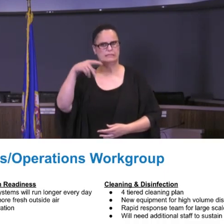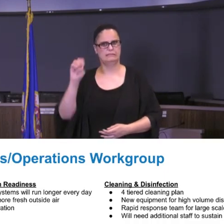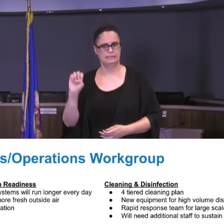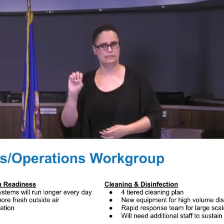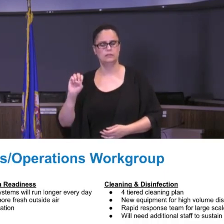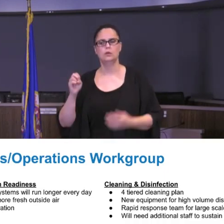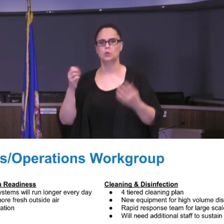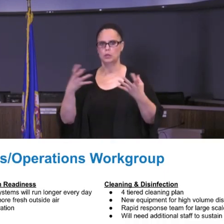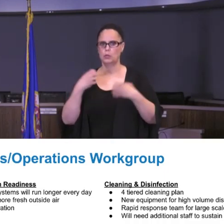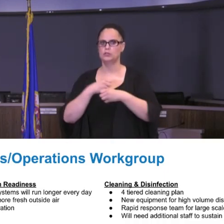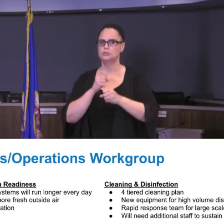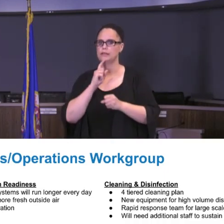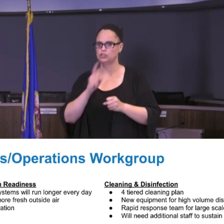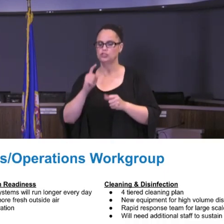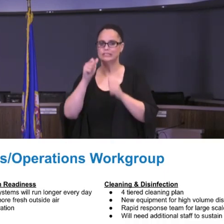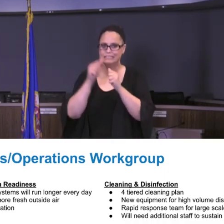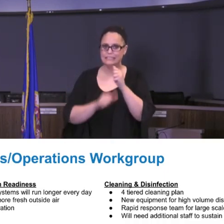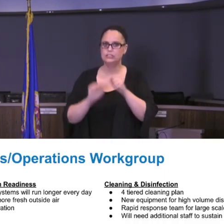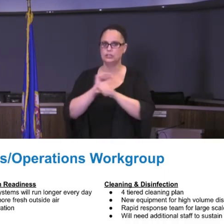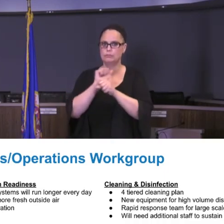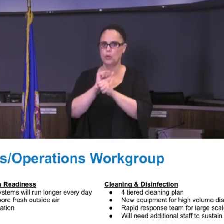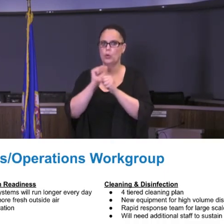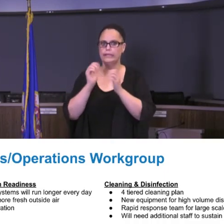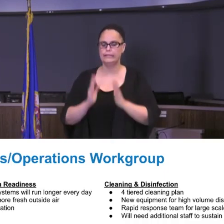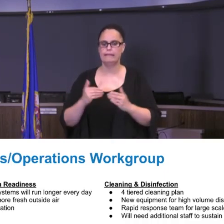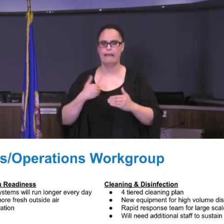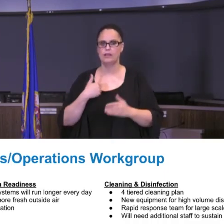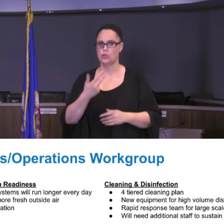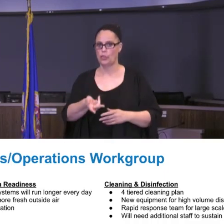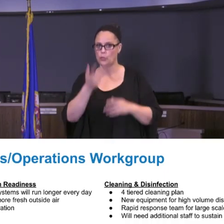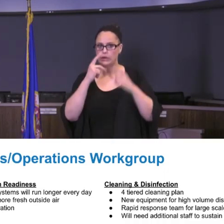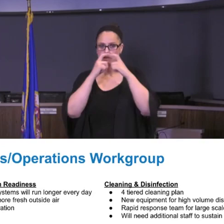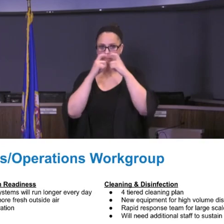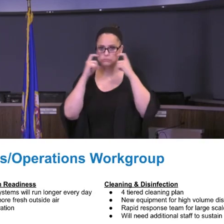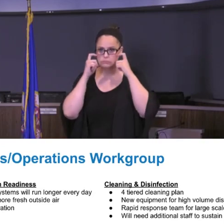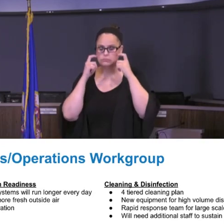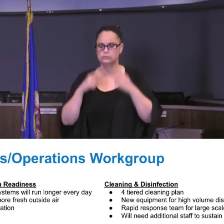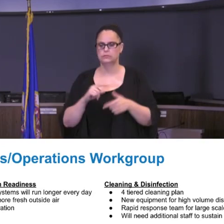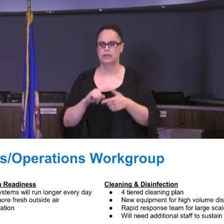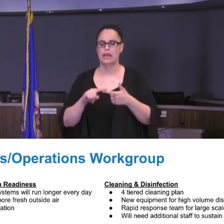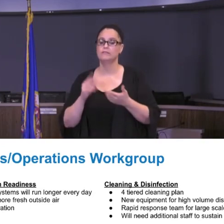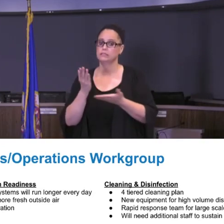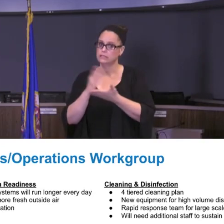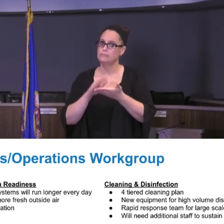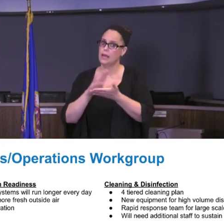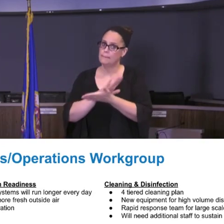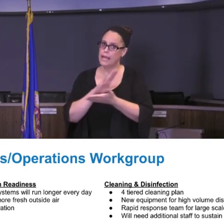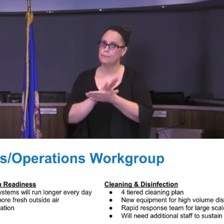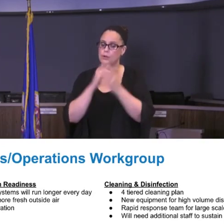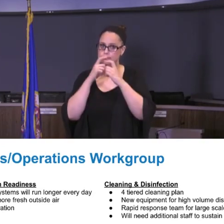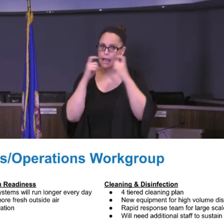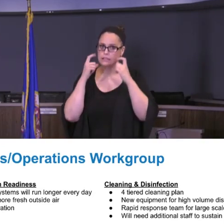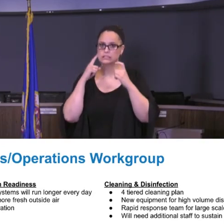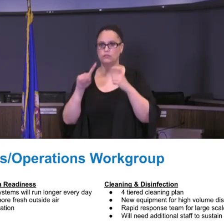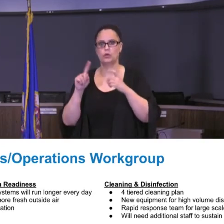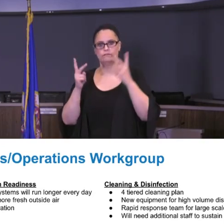cloth face coverings, paper masks for all visitors that can supplement, gloves, shields, and gowns for those